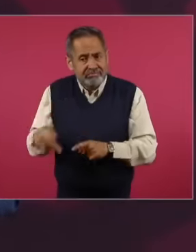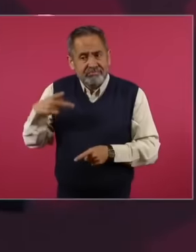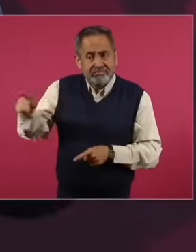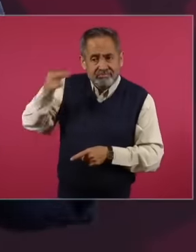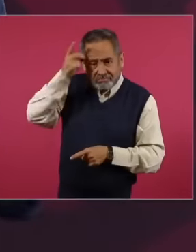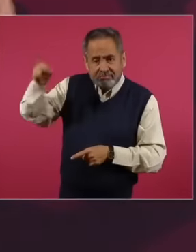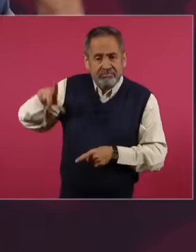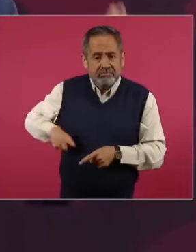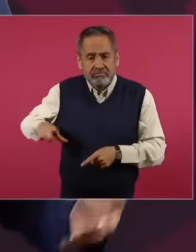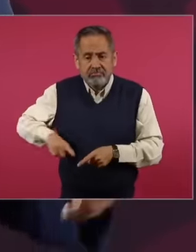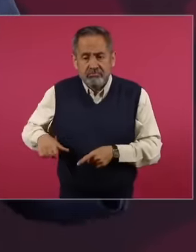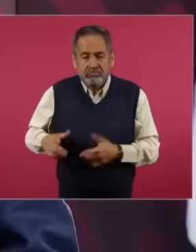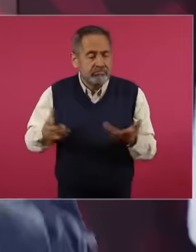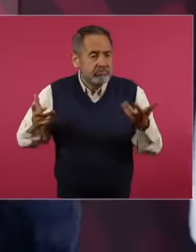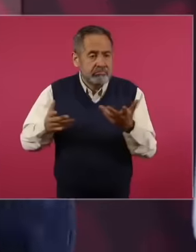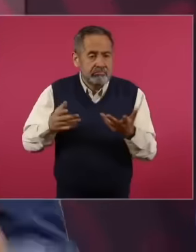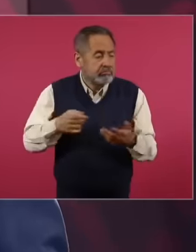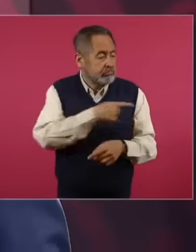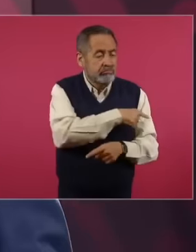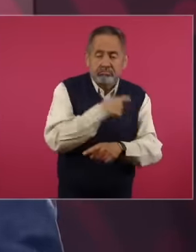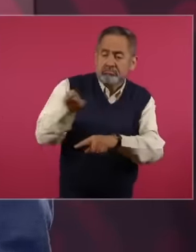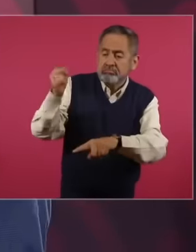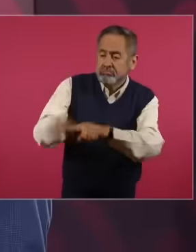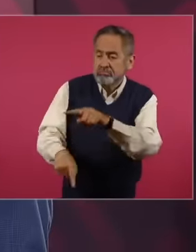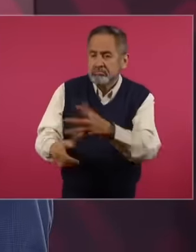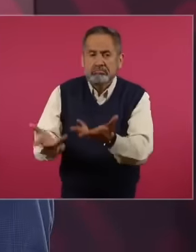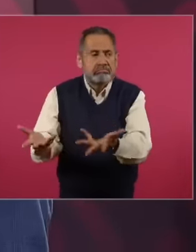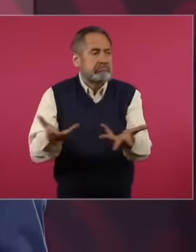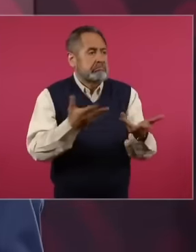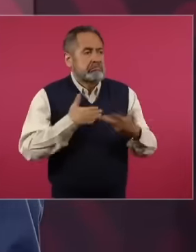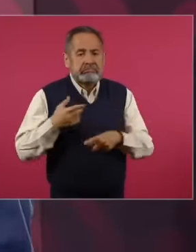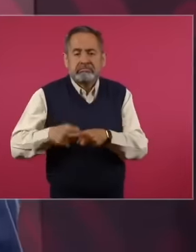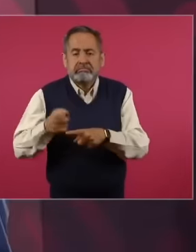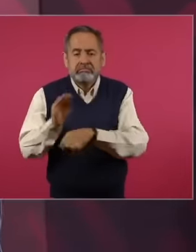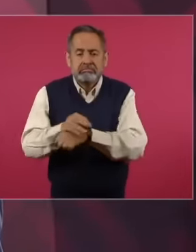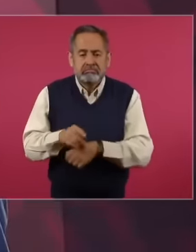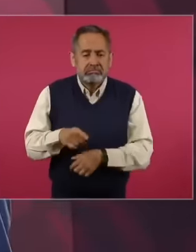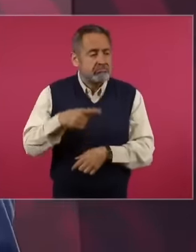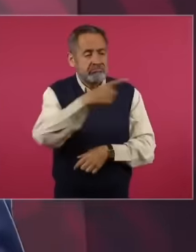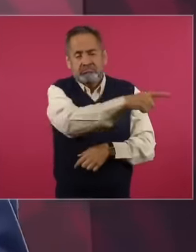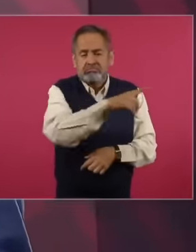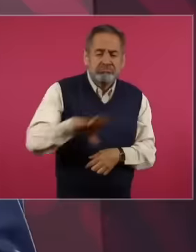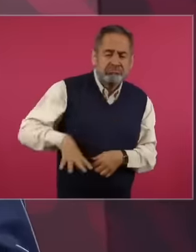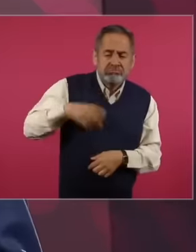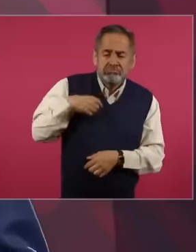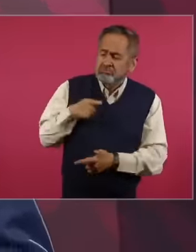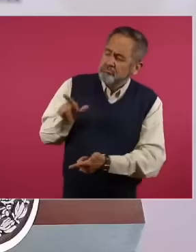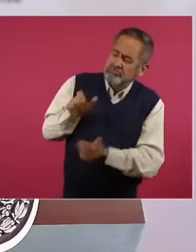consumers in a state of defenselessness and that They can charge electricity at whatever price